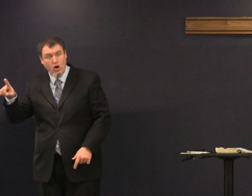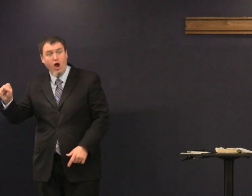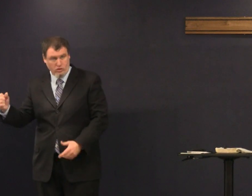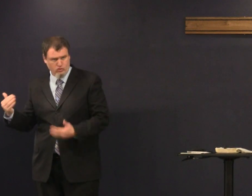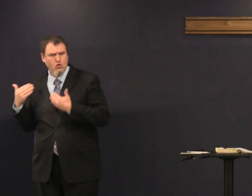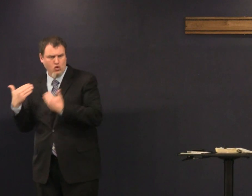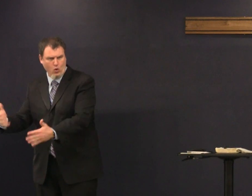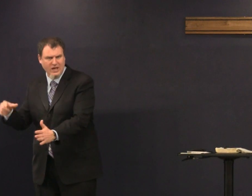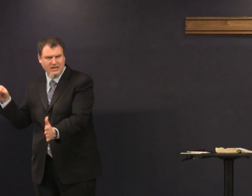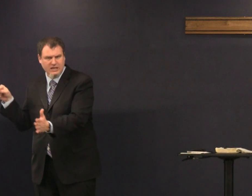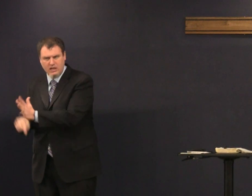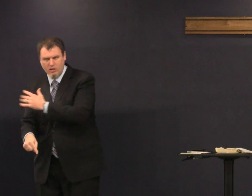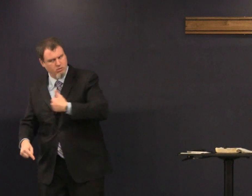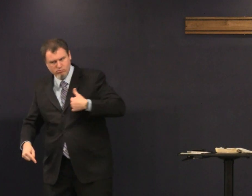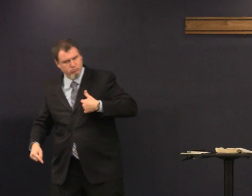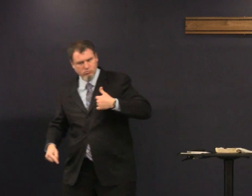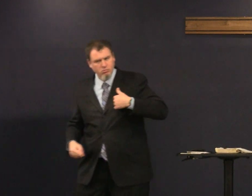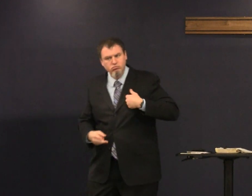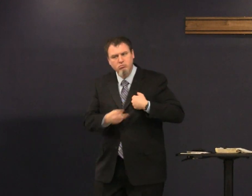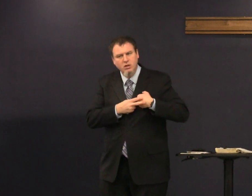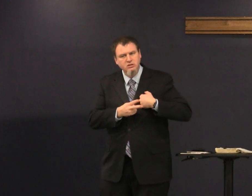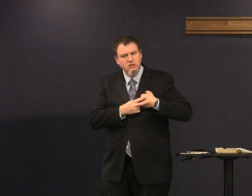other gods would have said go ahead and kill him